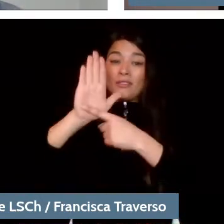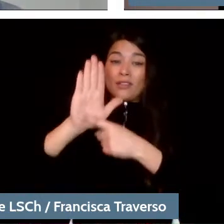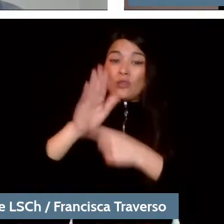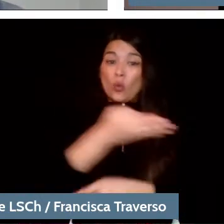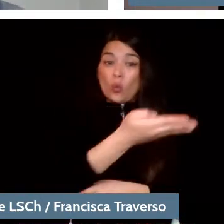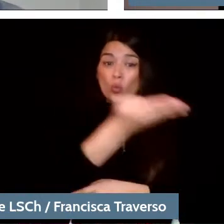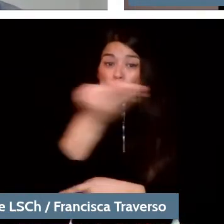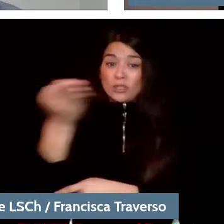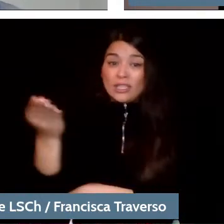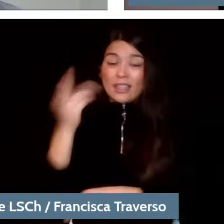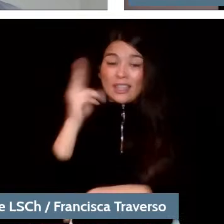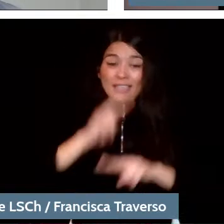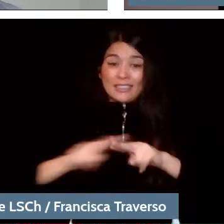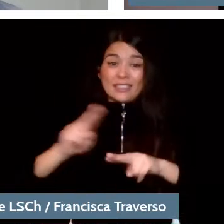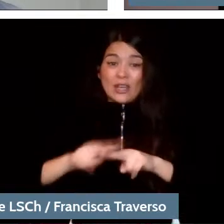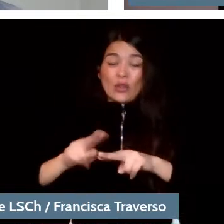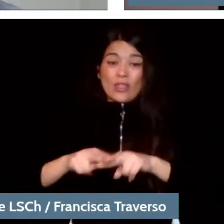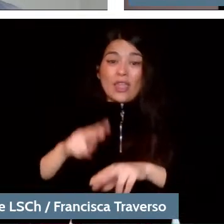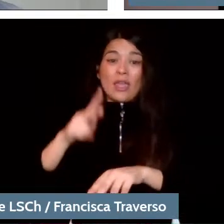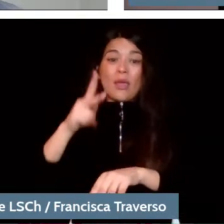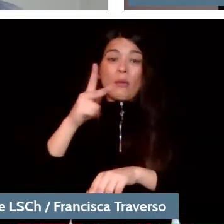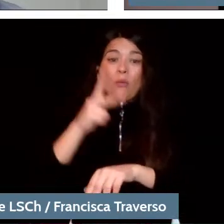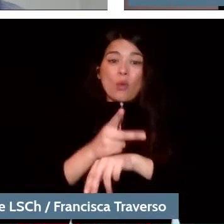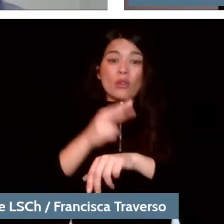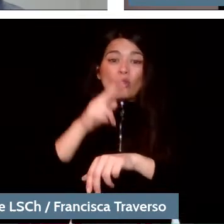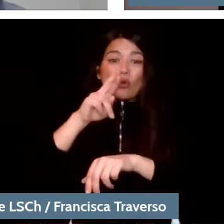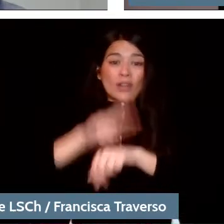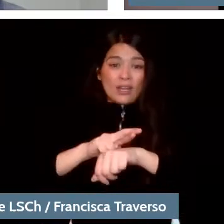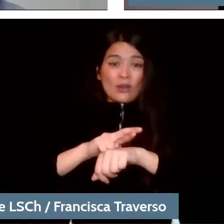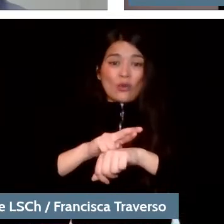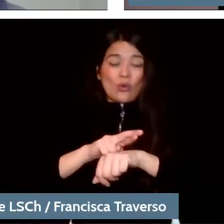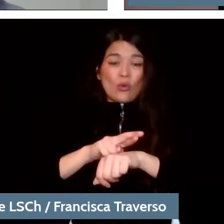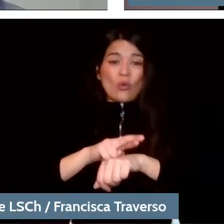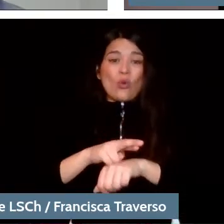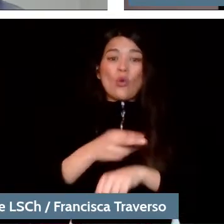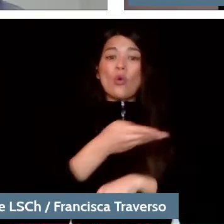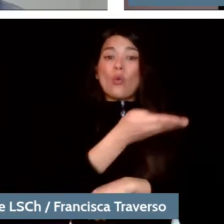the Puerto Rico Symphony, of which you are the principal conductor and if I'm not mistaken, it was precisely to go to Chicago